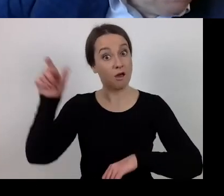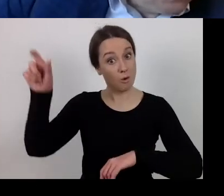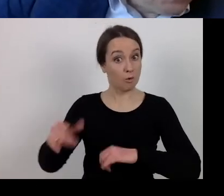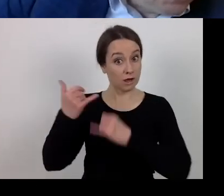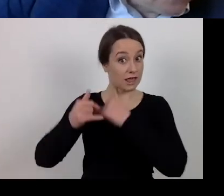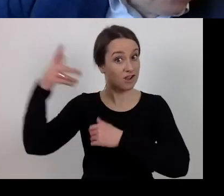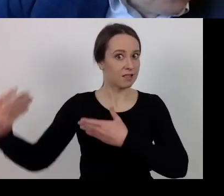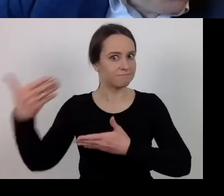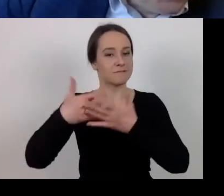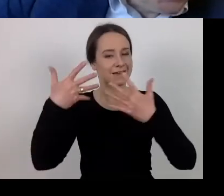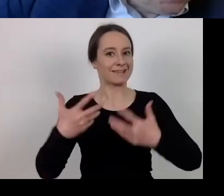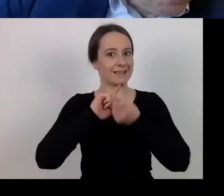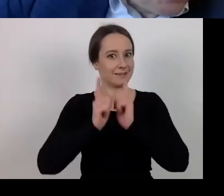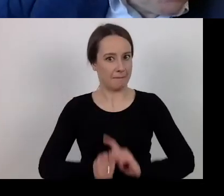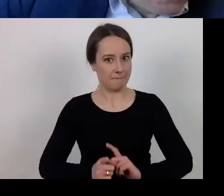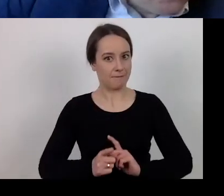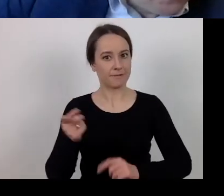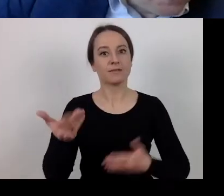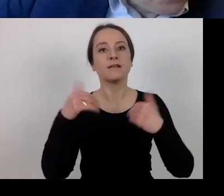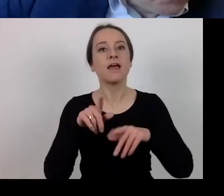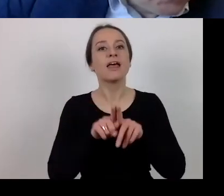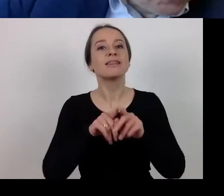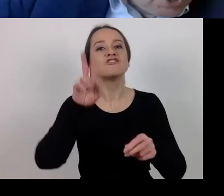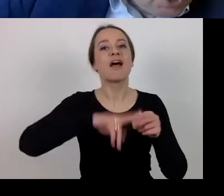extension of the deadline to submit a request for payment.